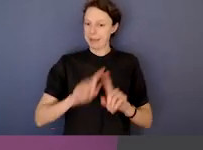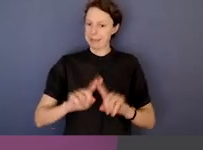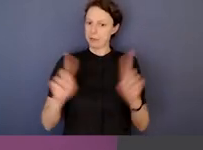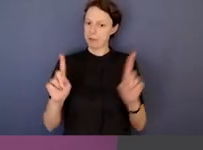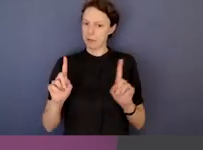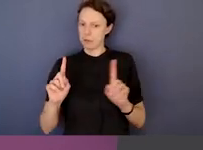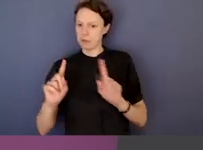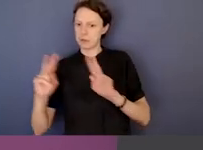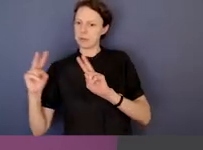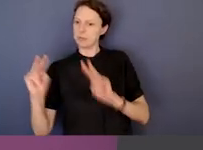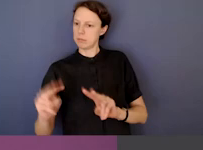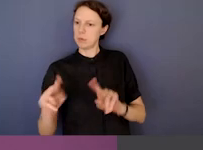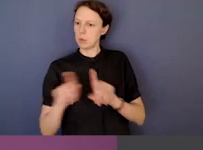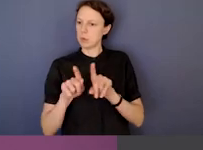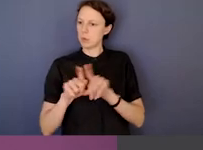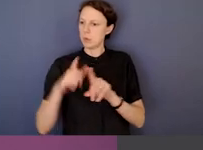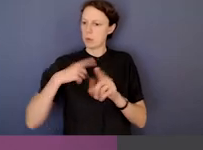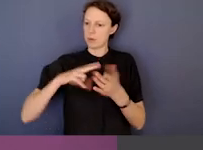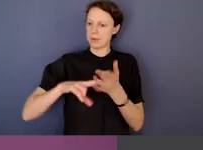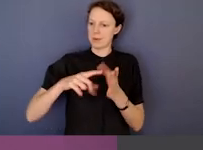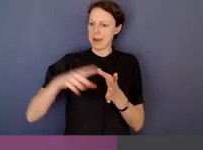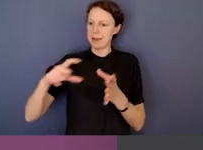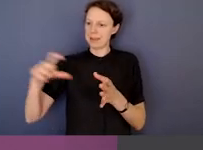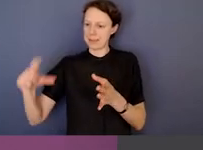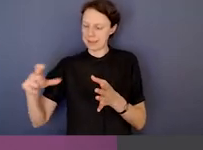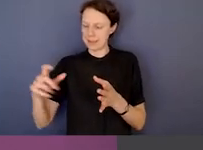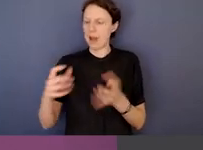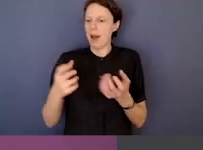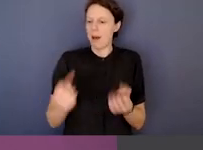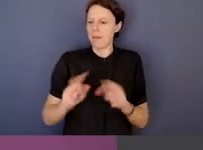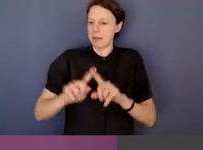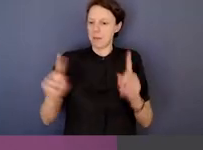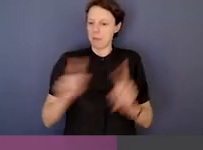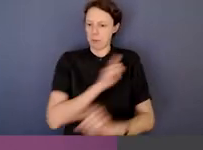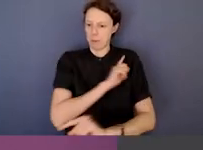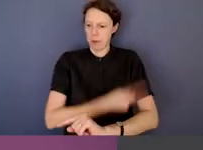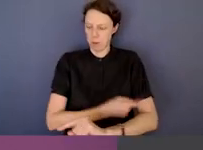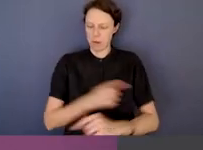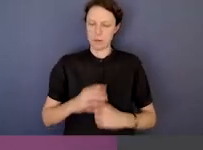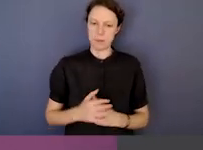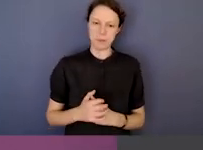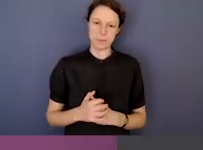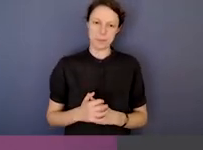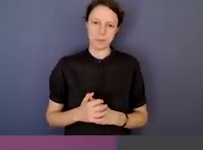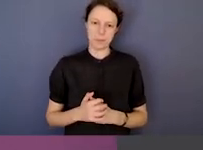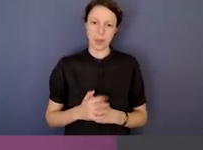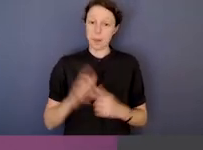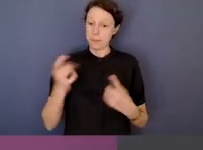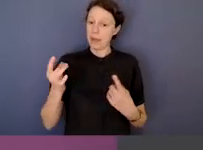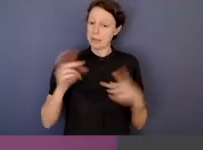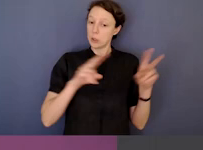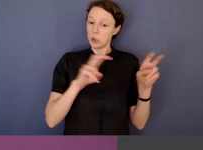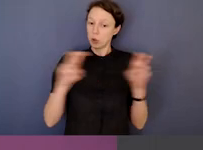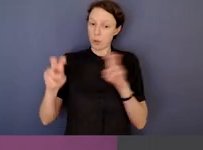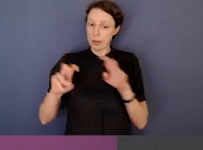which extends into that misconduct part of the spectrum. But it's certainly an area that is the topic